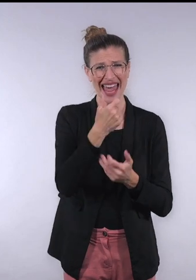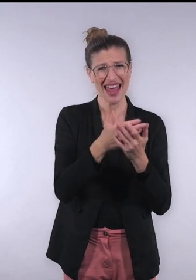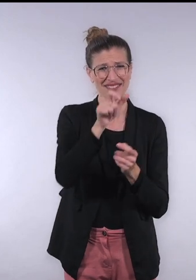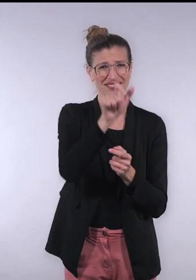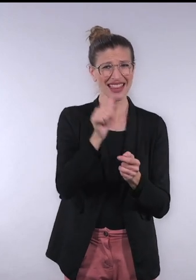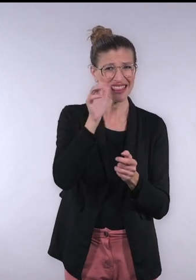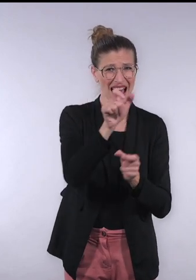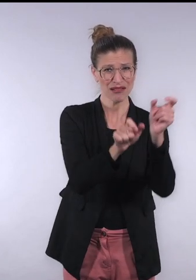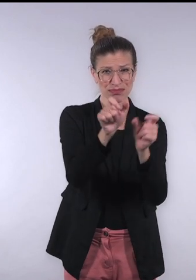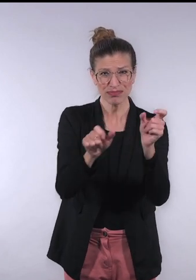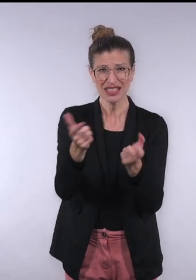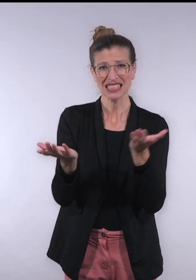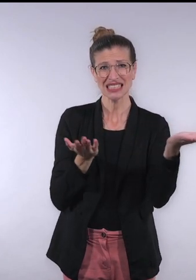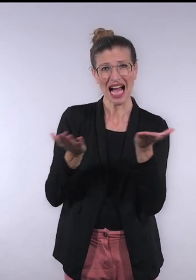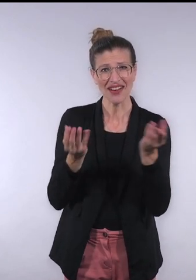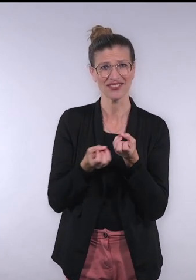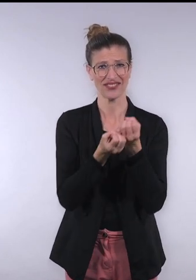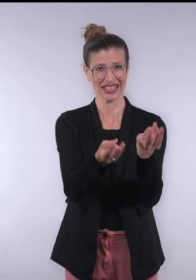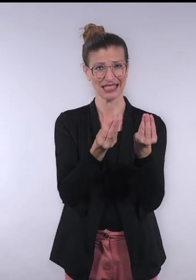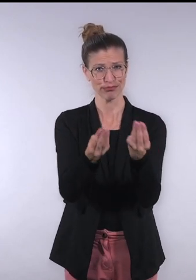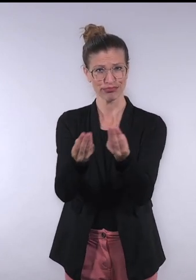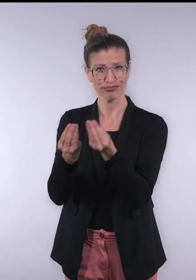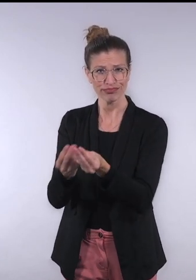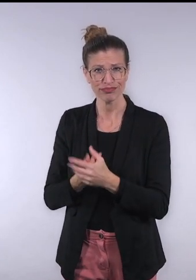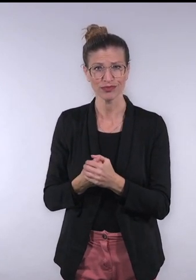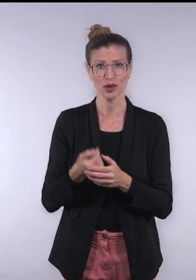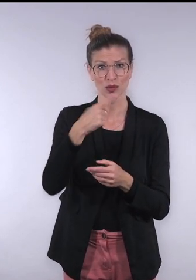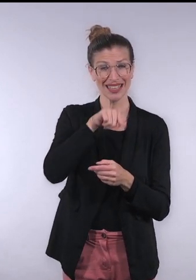everyone should have our service,